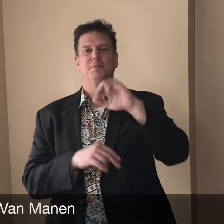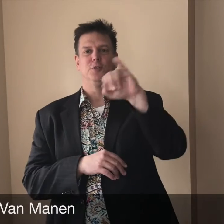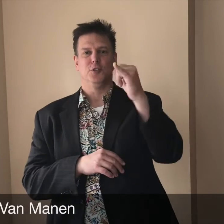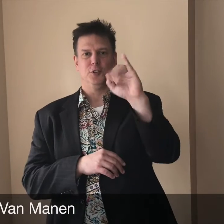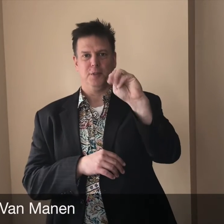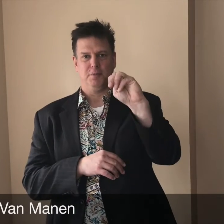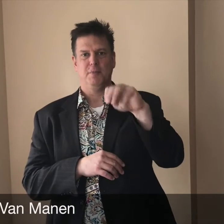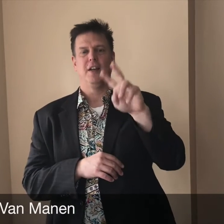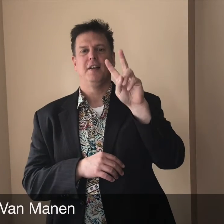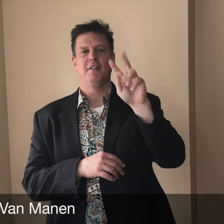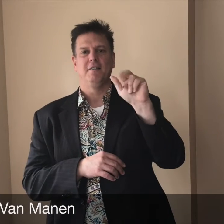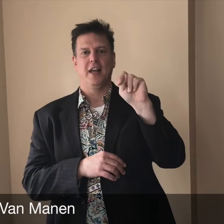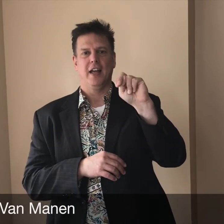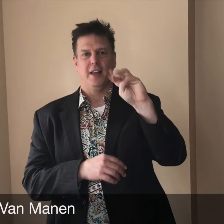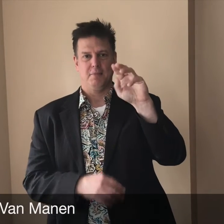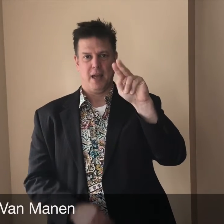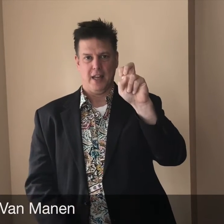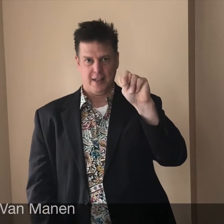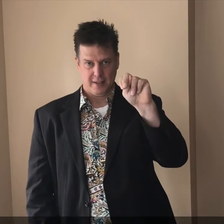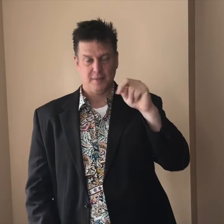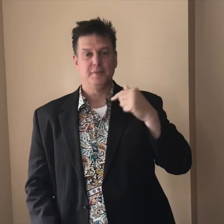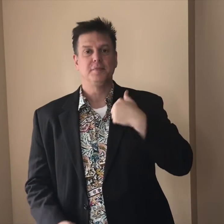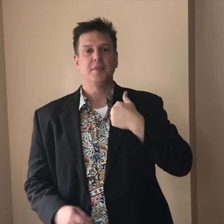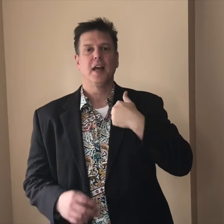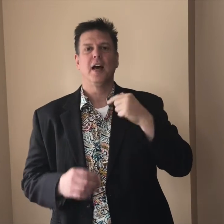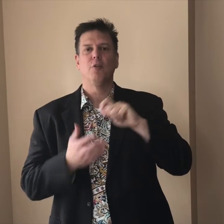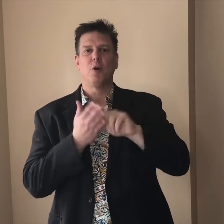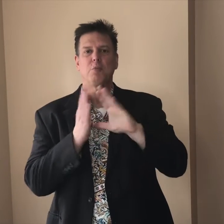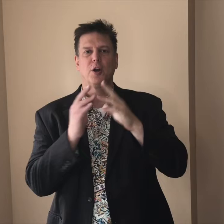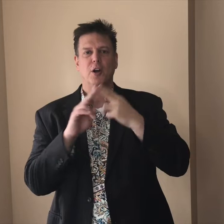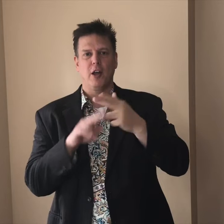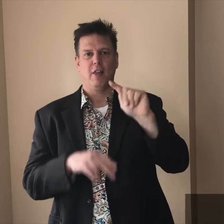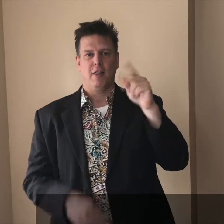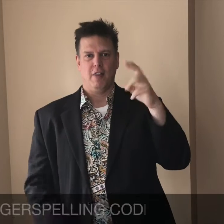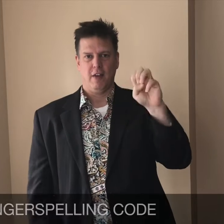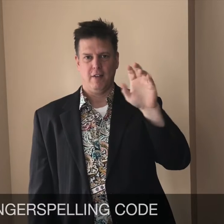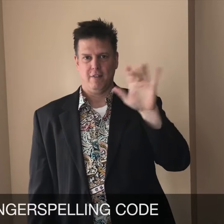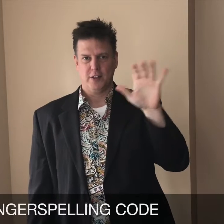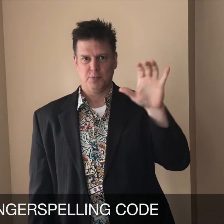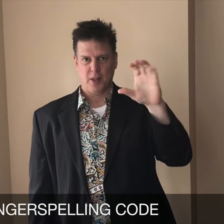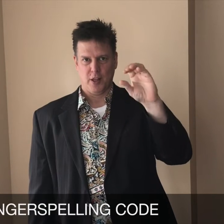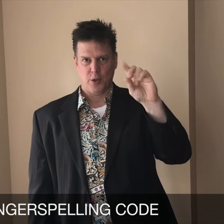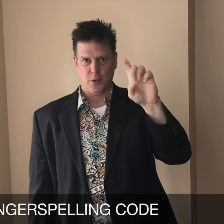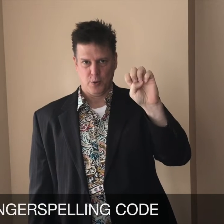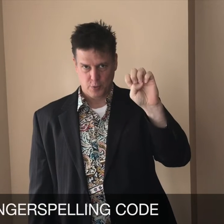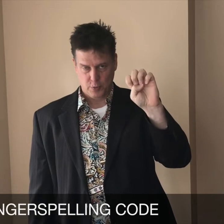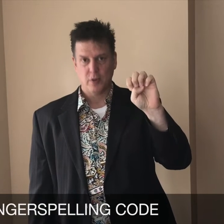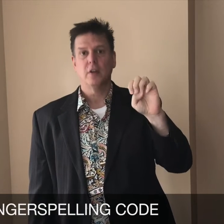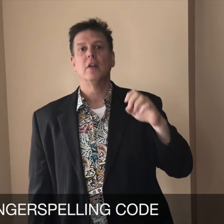Hello, my name is Dr. Jim Van Manen and I wrote a book called The Fingerspelling Code.